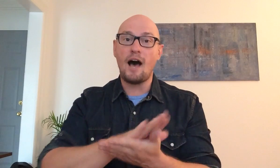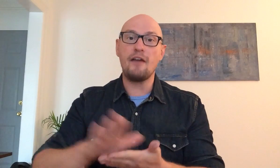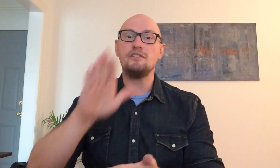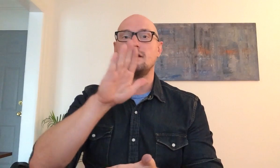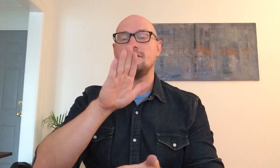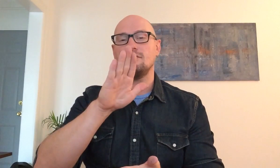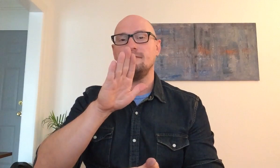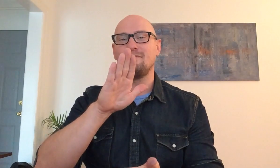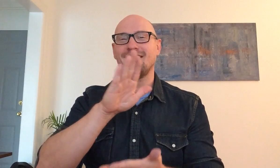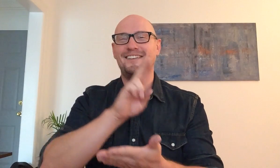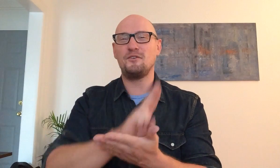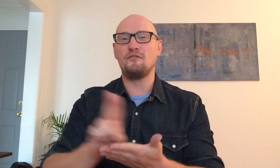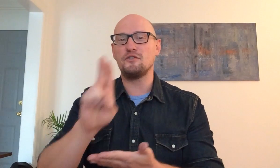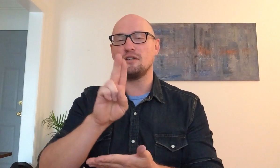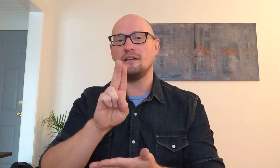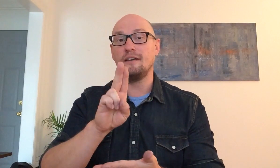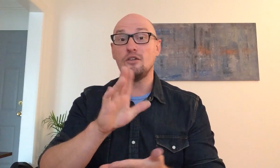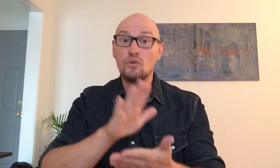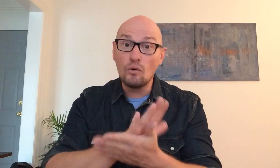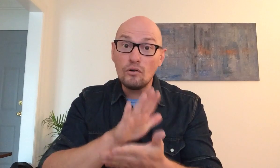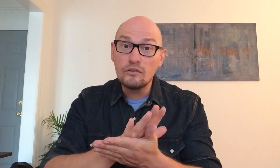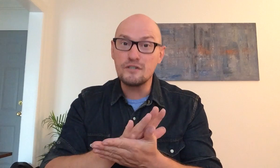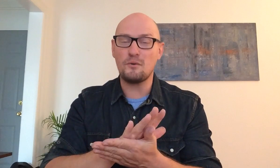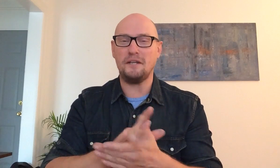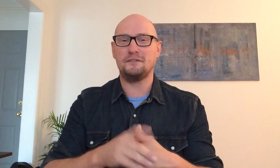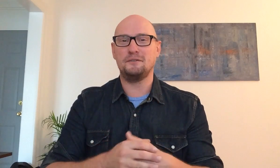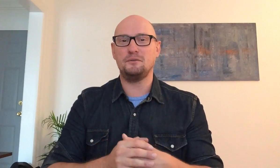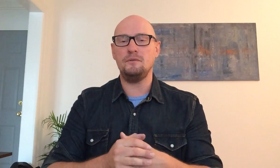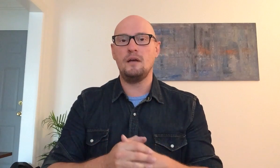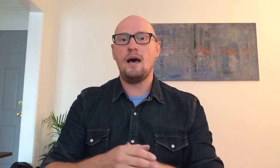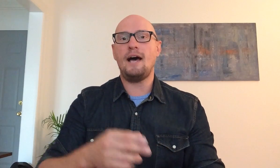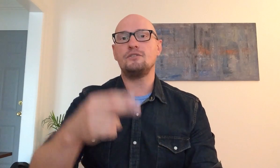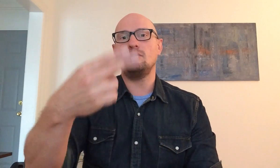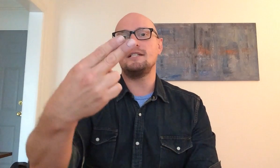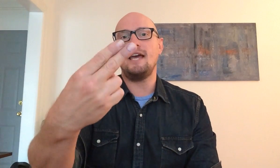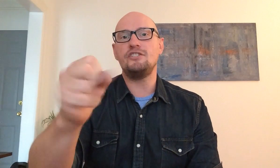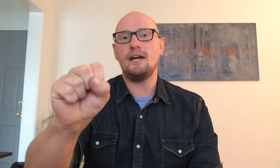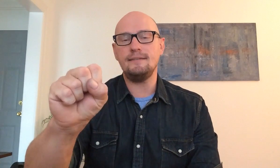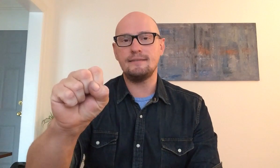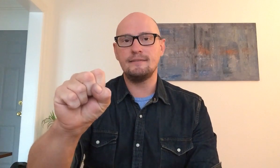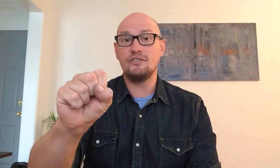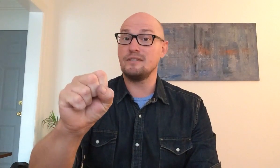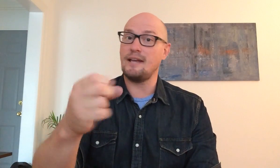higher education university school just twice for high school is HS you just